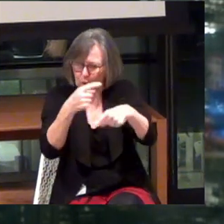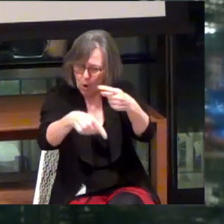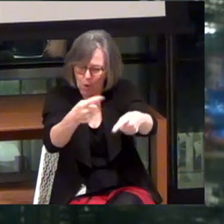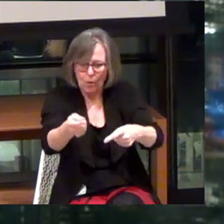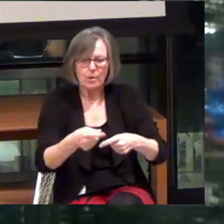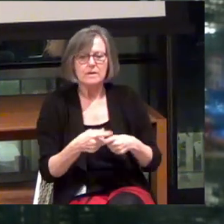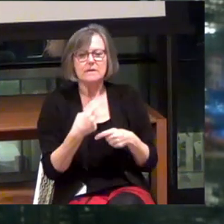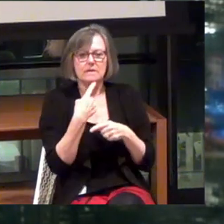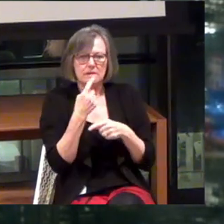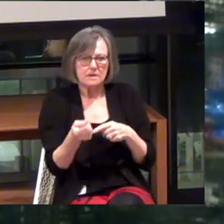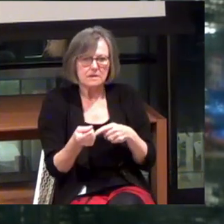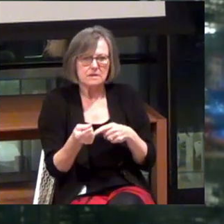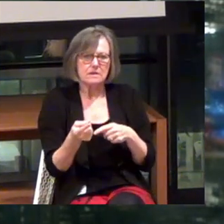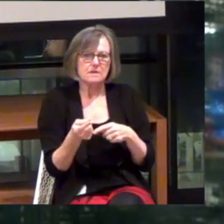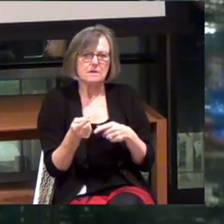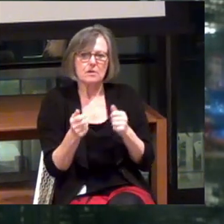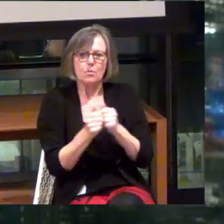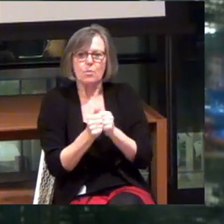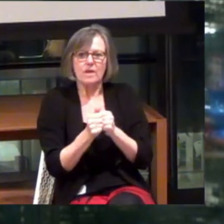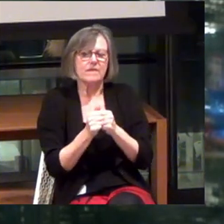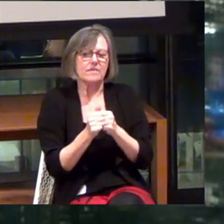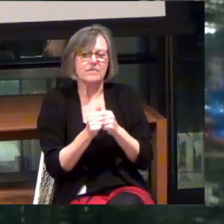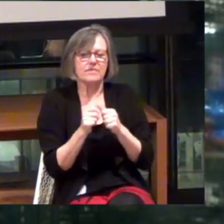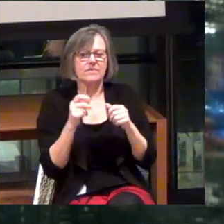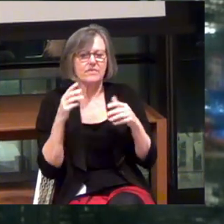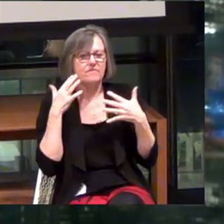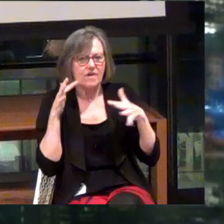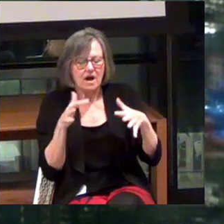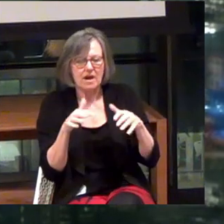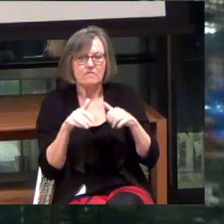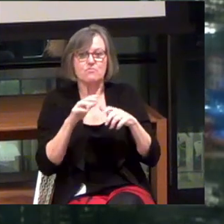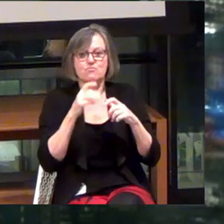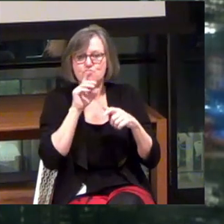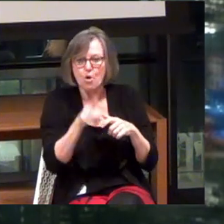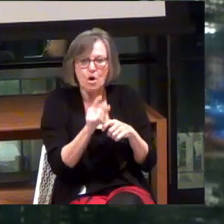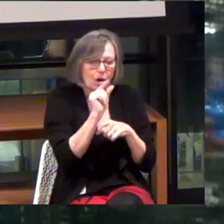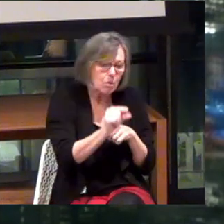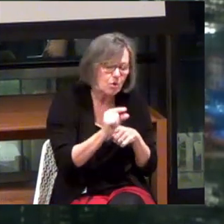And tells you... With volume... How wrong you are.